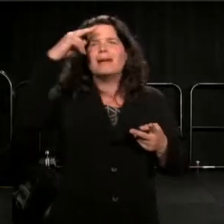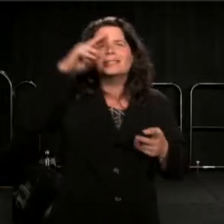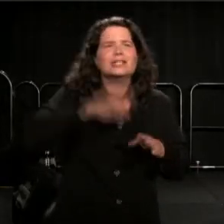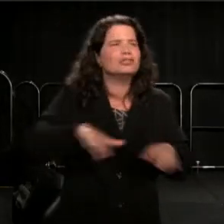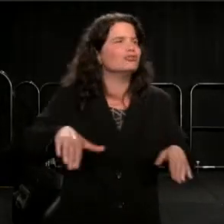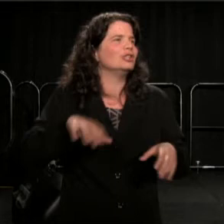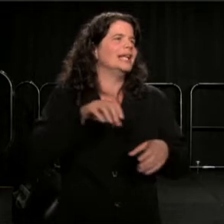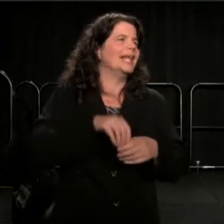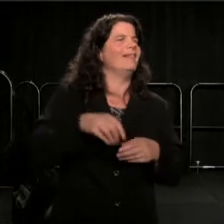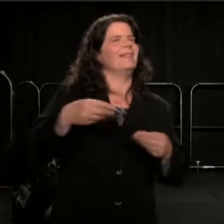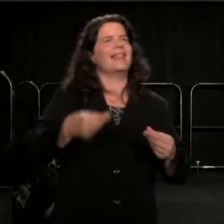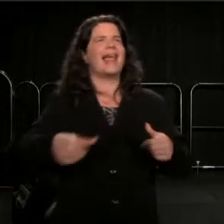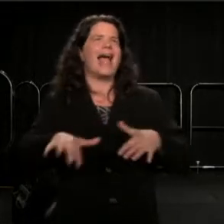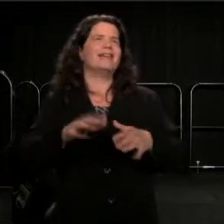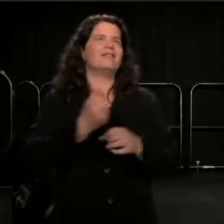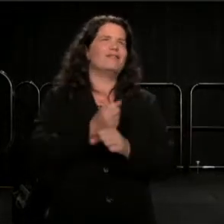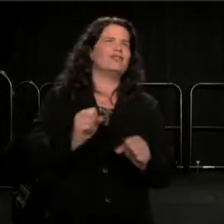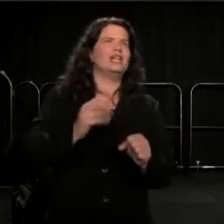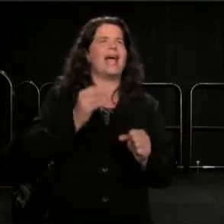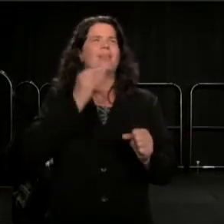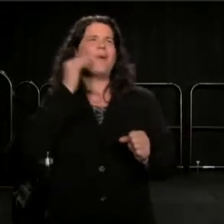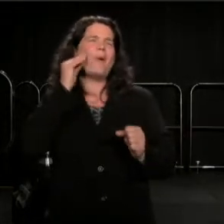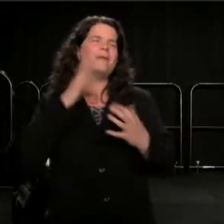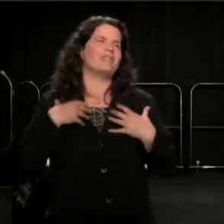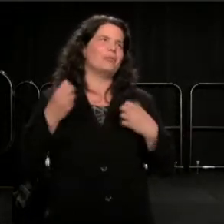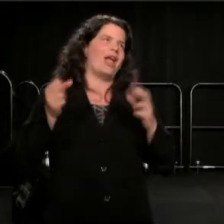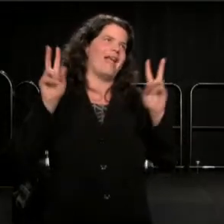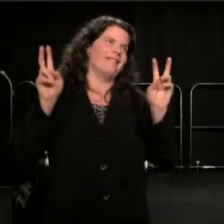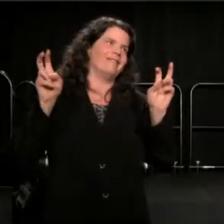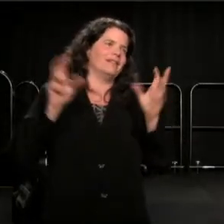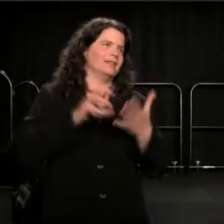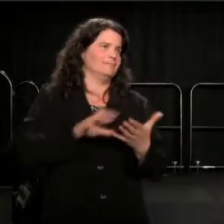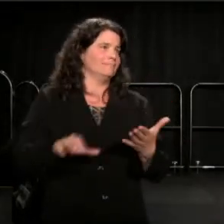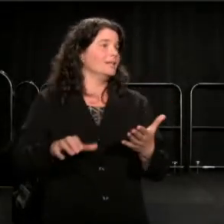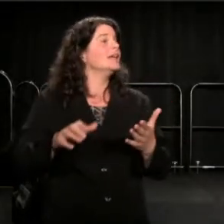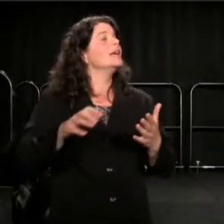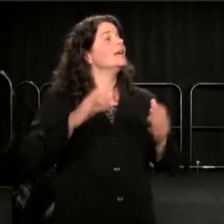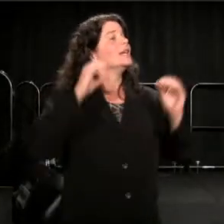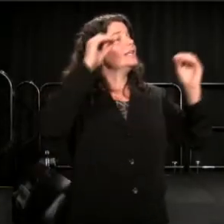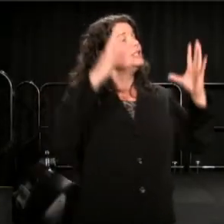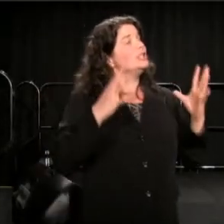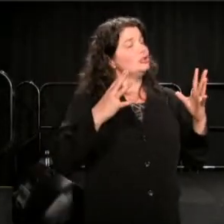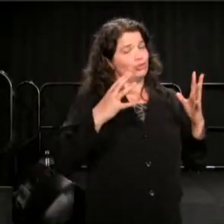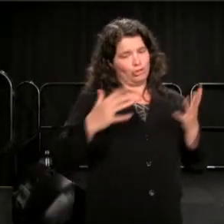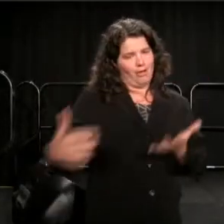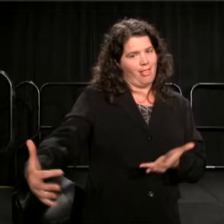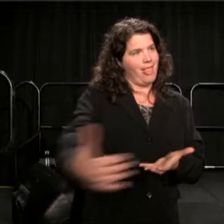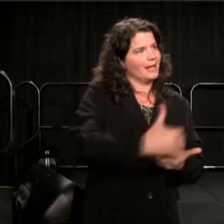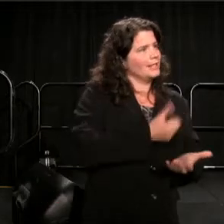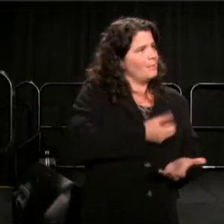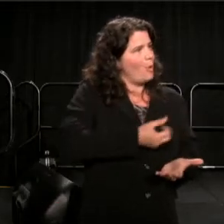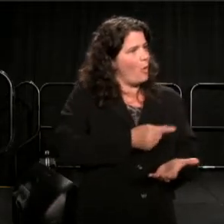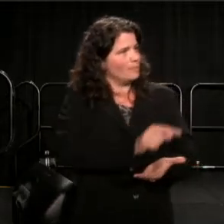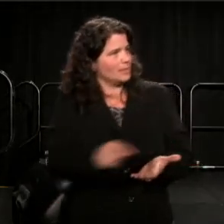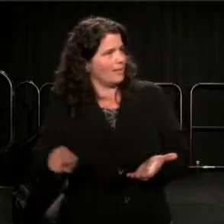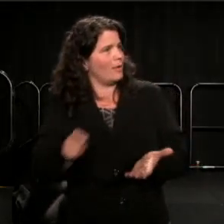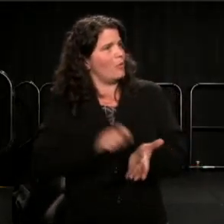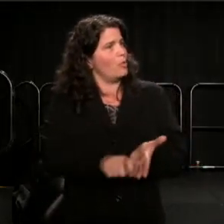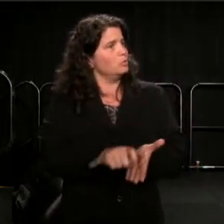And the teacher had made a compilation of all the poems these kids wrote. And he respected them.